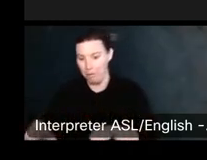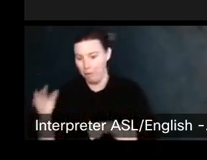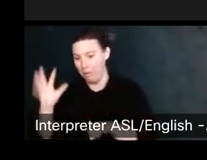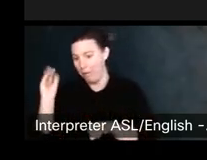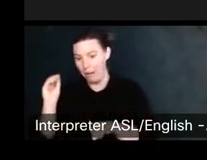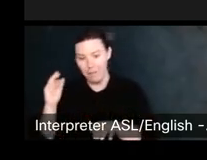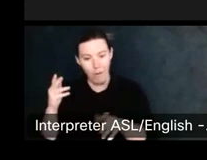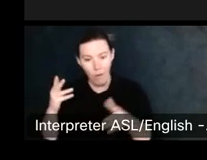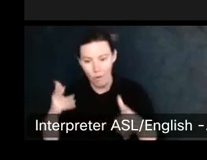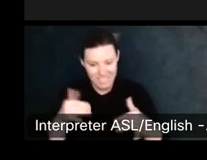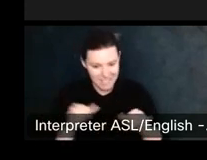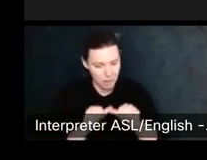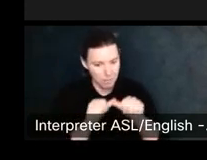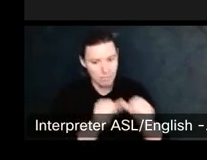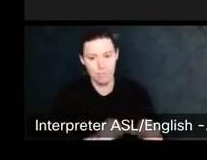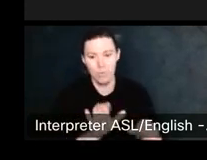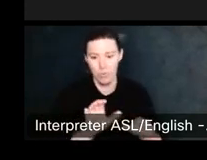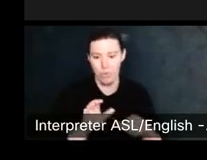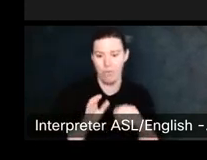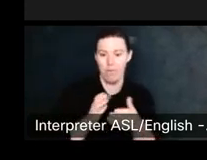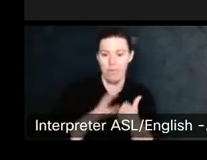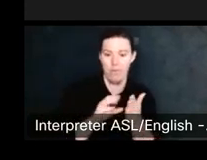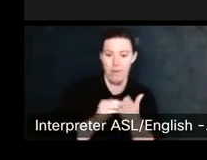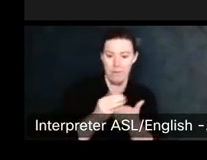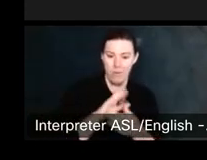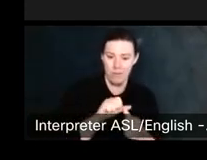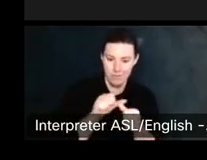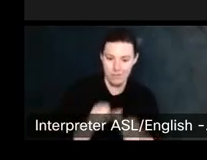Moving forward, um, another myth is.